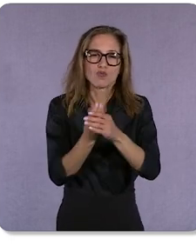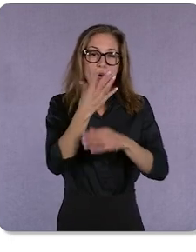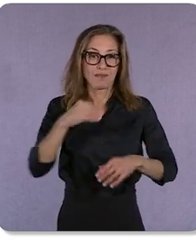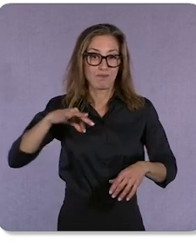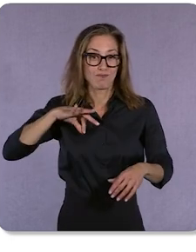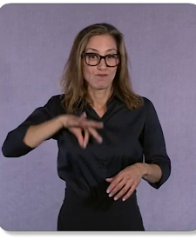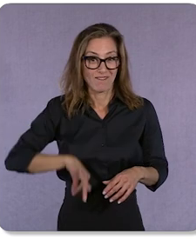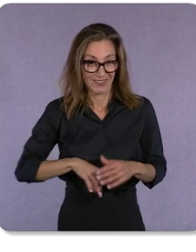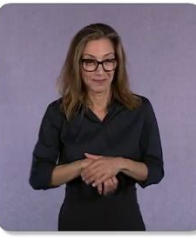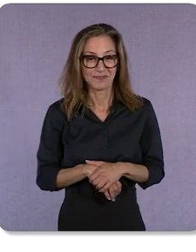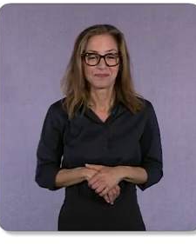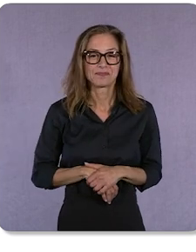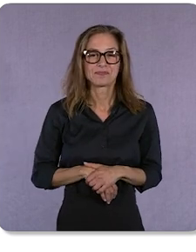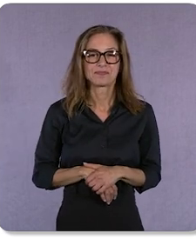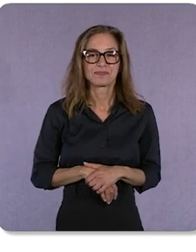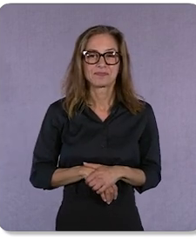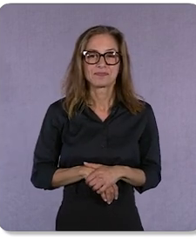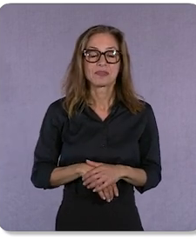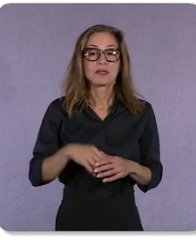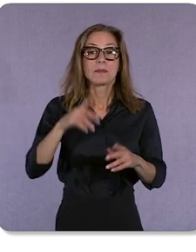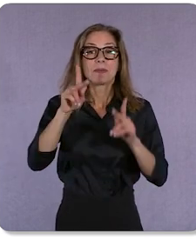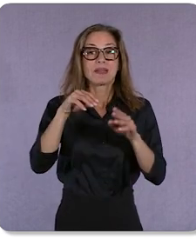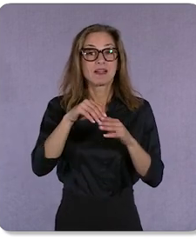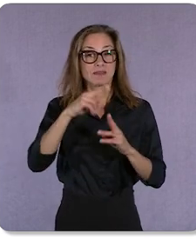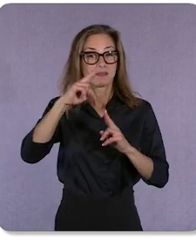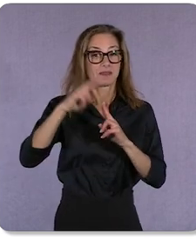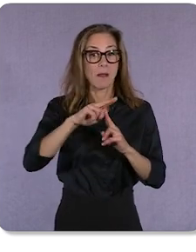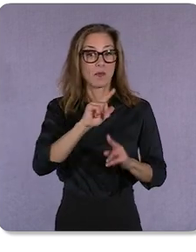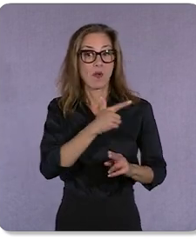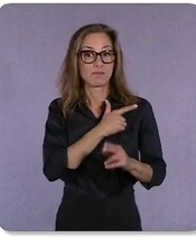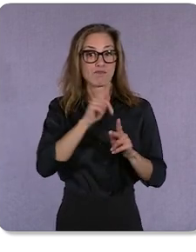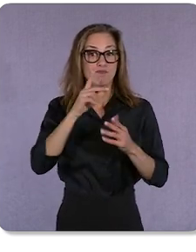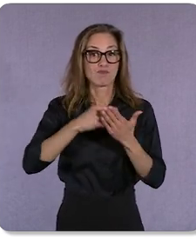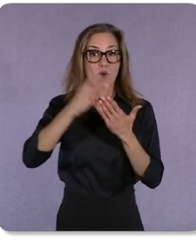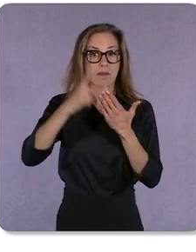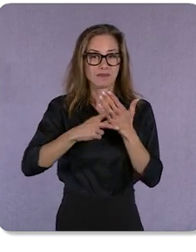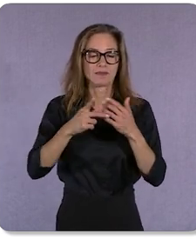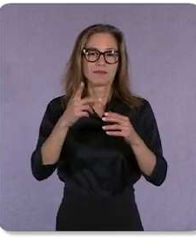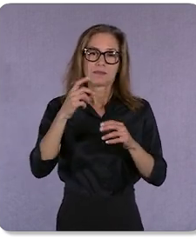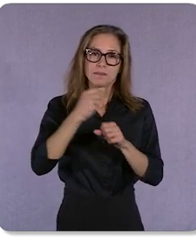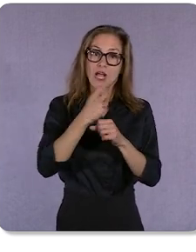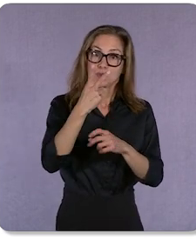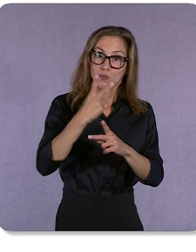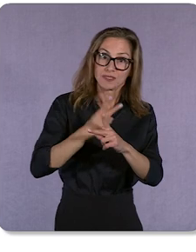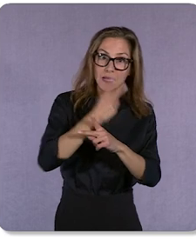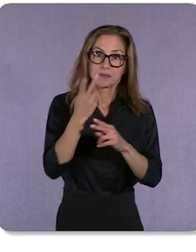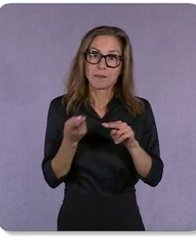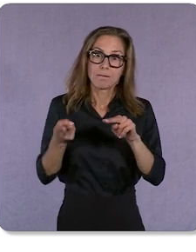In fact, people in top loyalty programs make 2 times more purchases and are 77% more likely